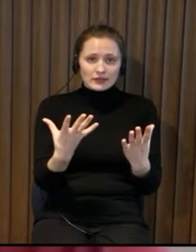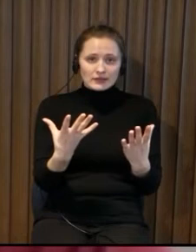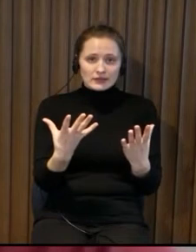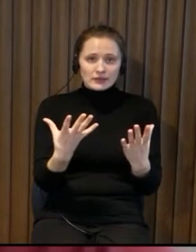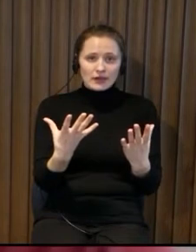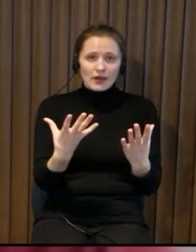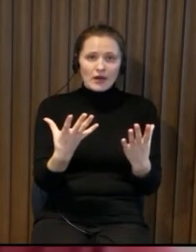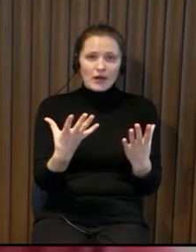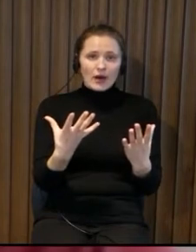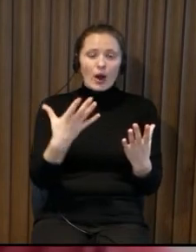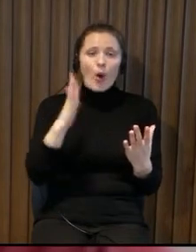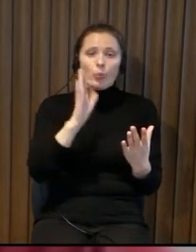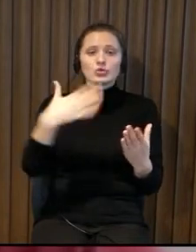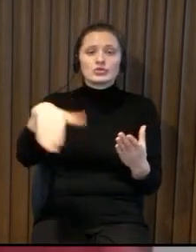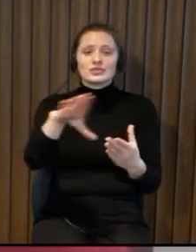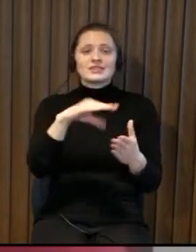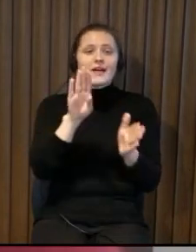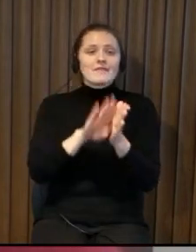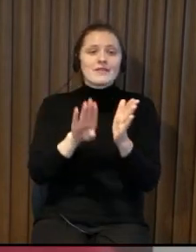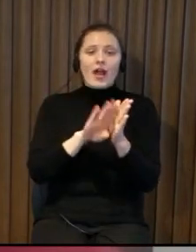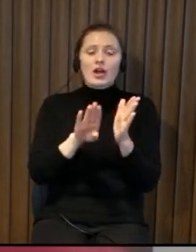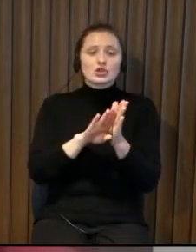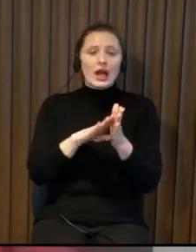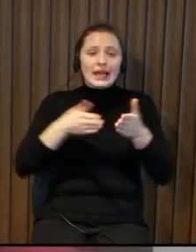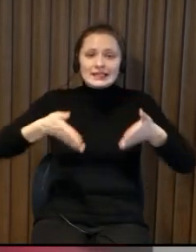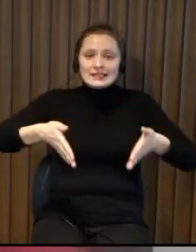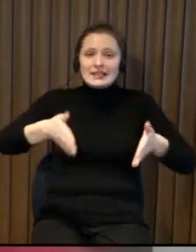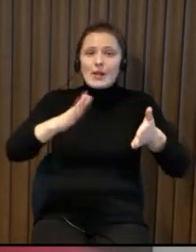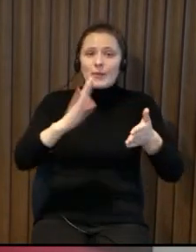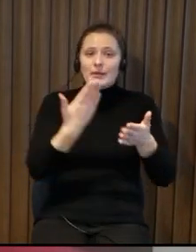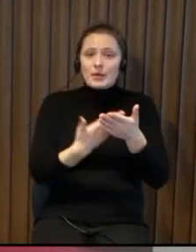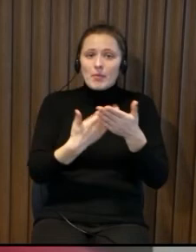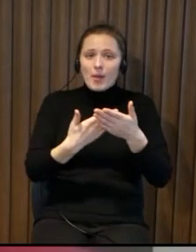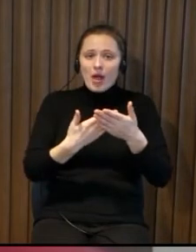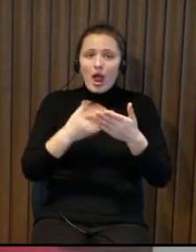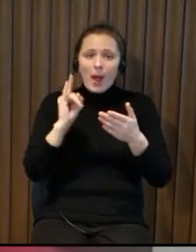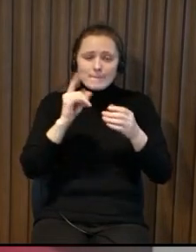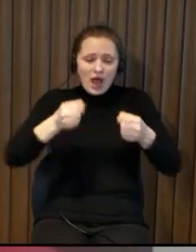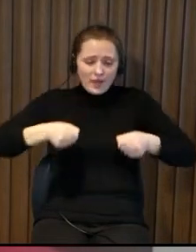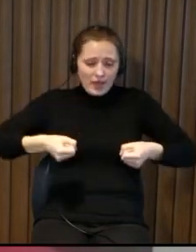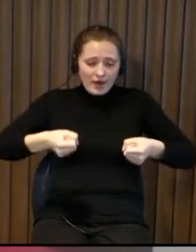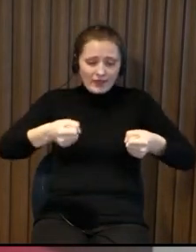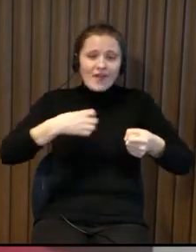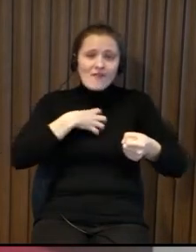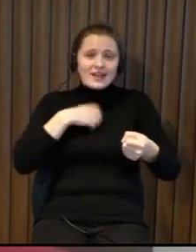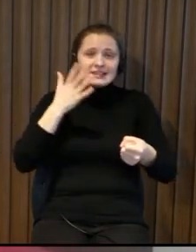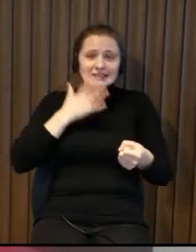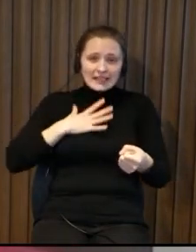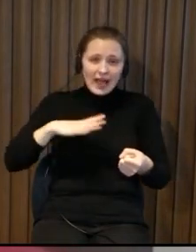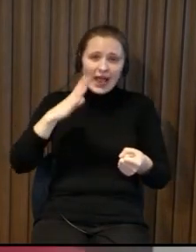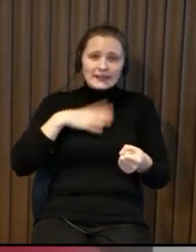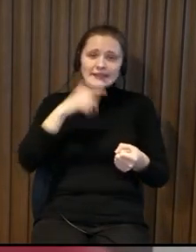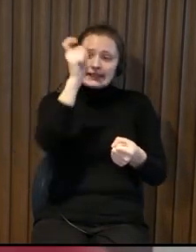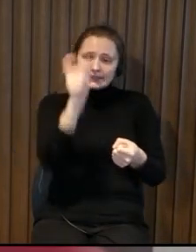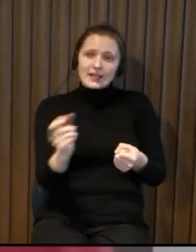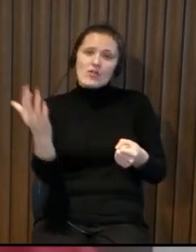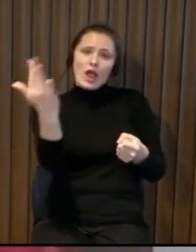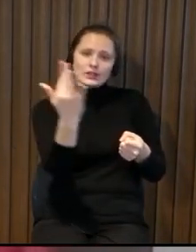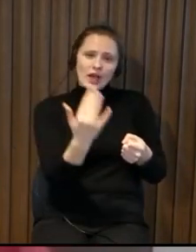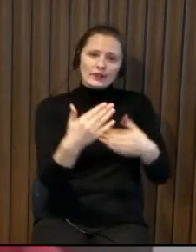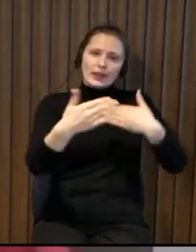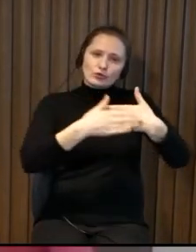with a child in a prime goes to somewhere they will take the simplest route and if with a baby